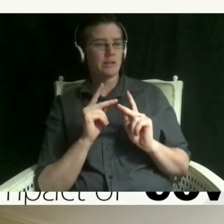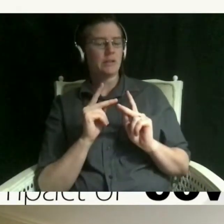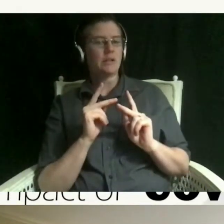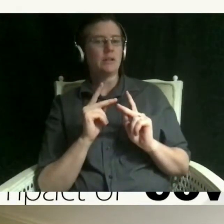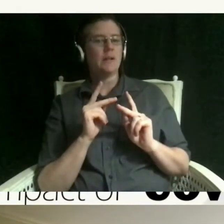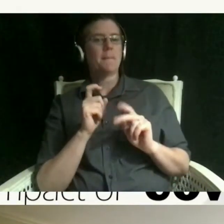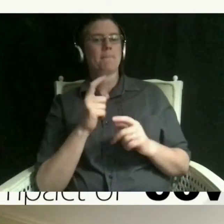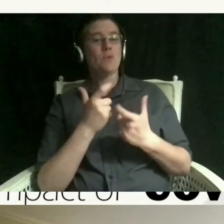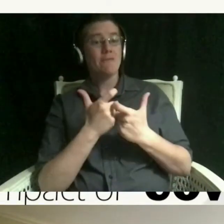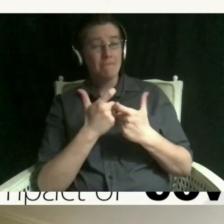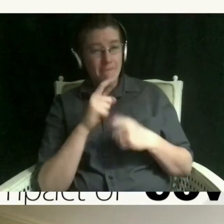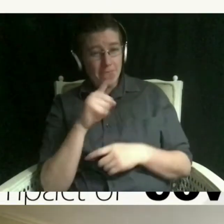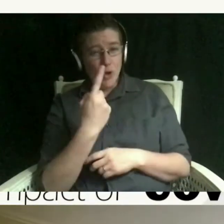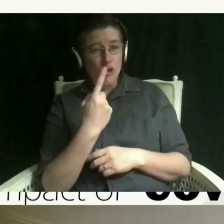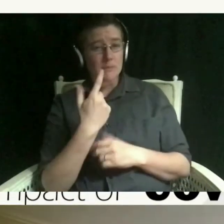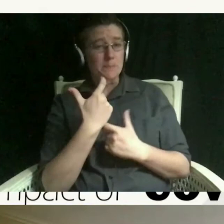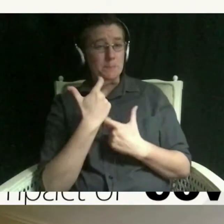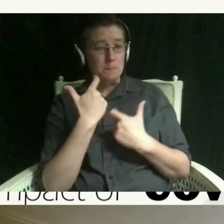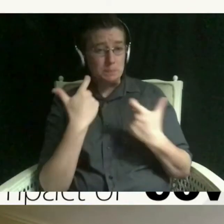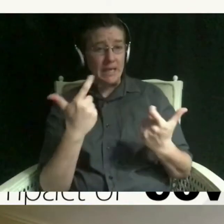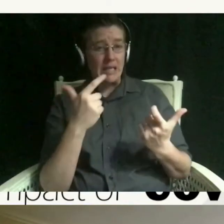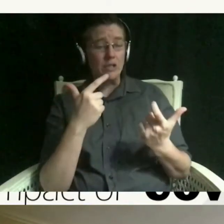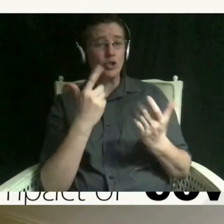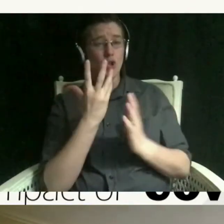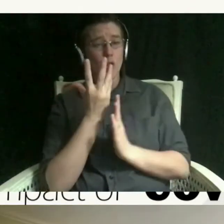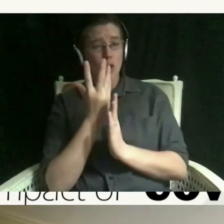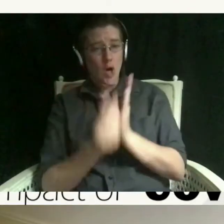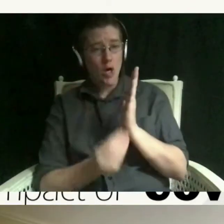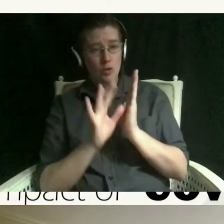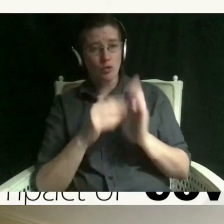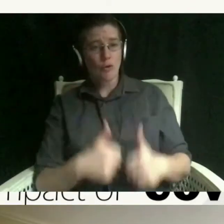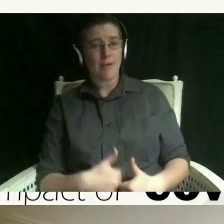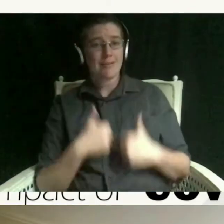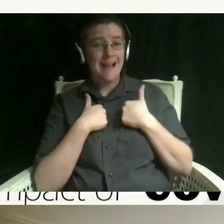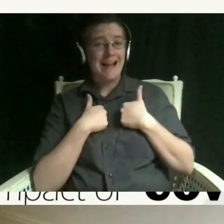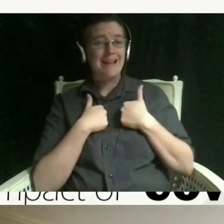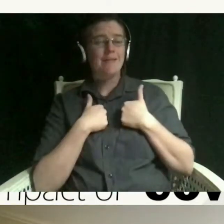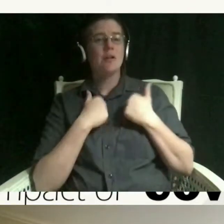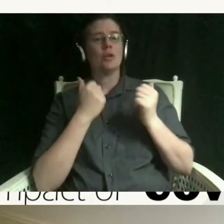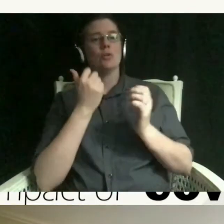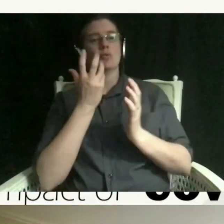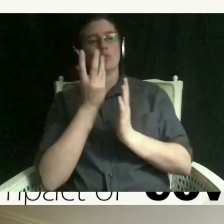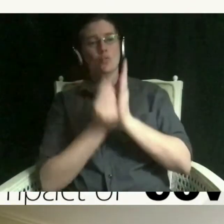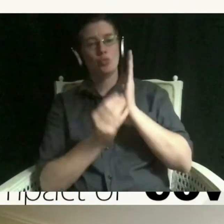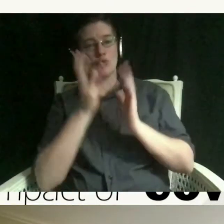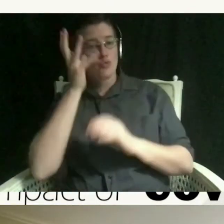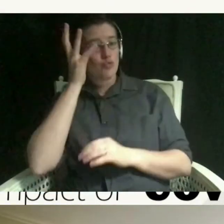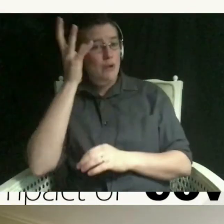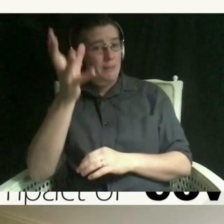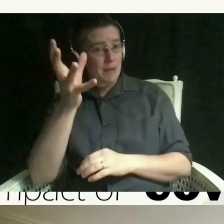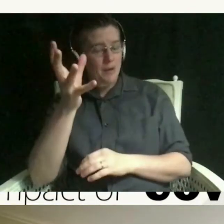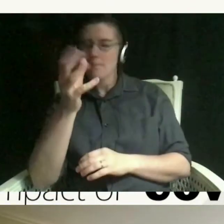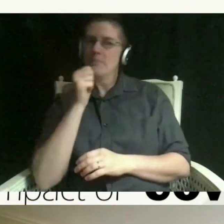in her life to lose a grandparent but it's not a covert death so this is a grandparent who had